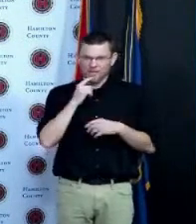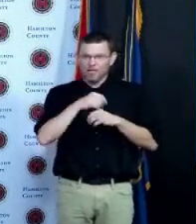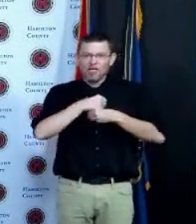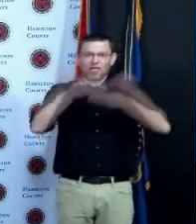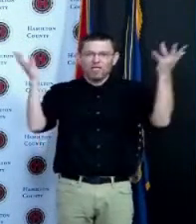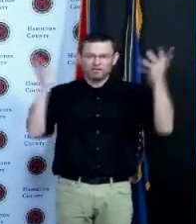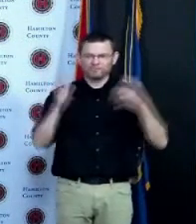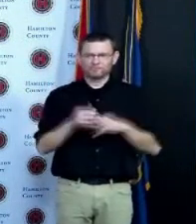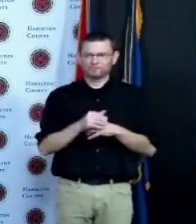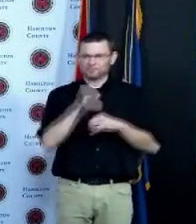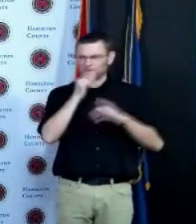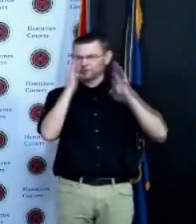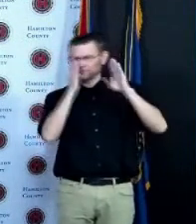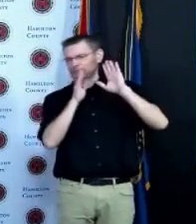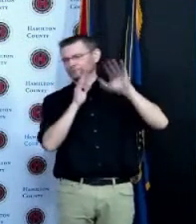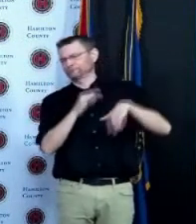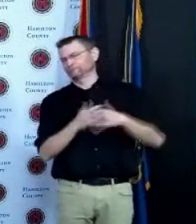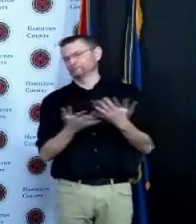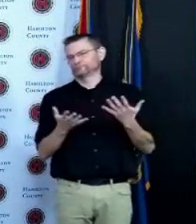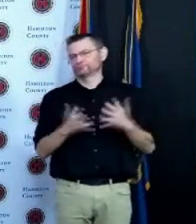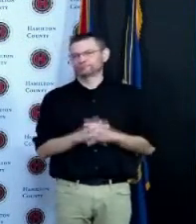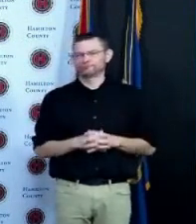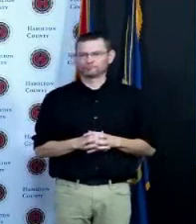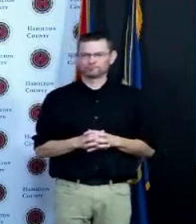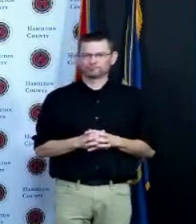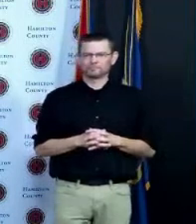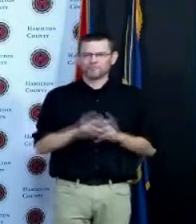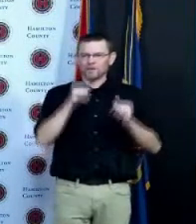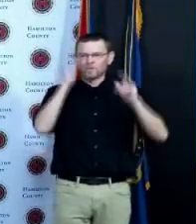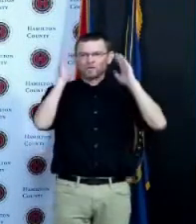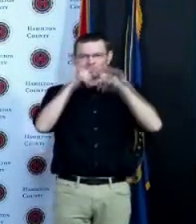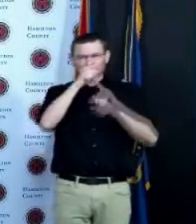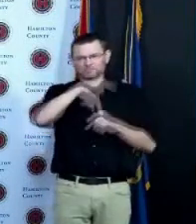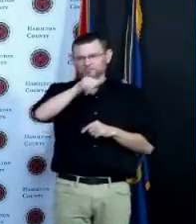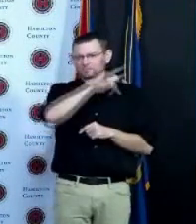paid attention to Donald Trump if Donald Trump told you to do something you say I'm going to